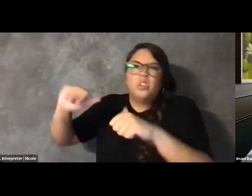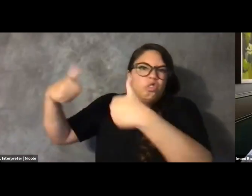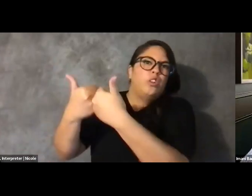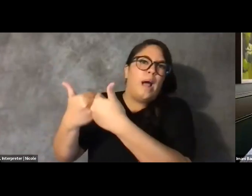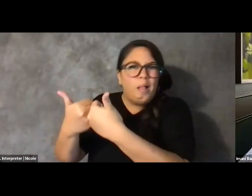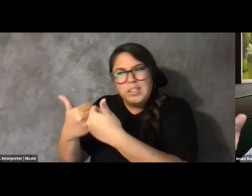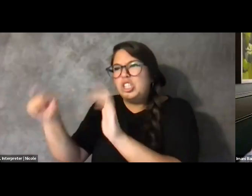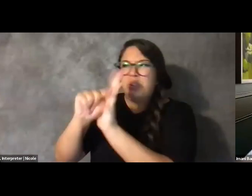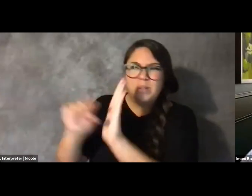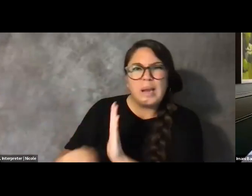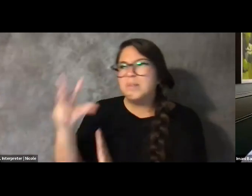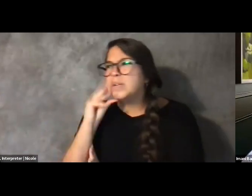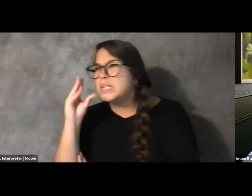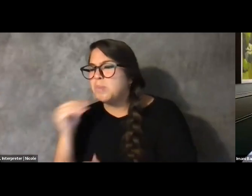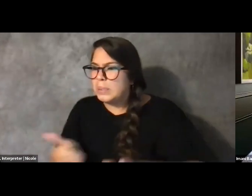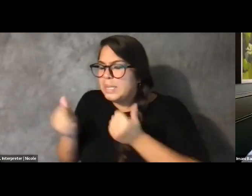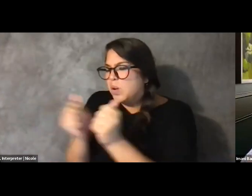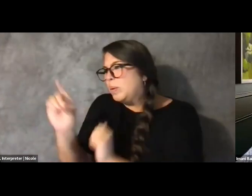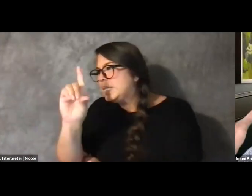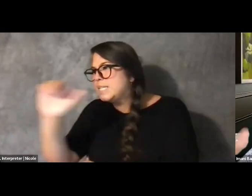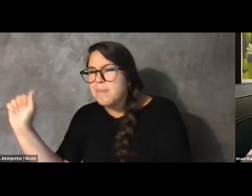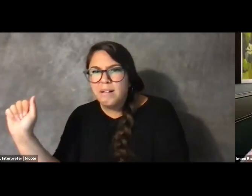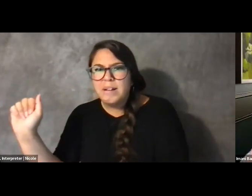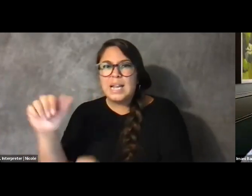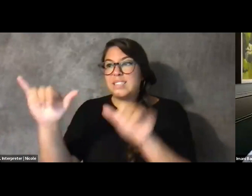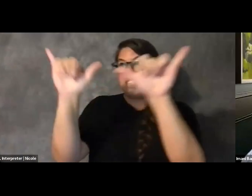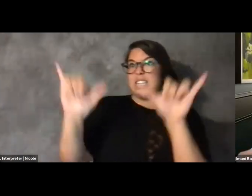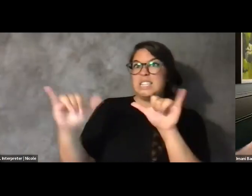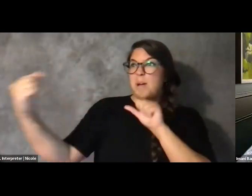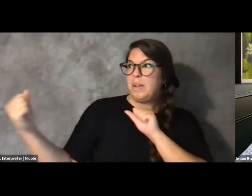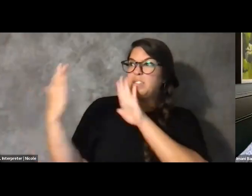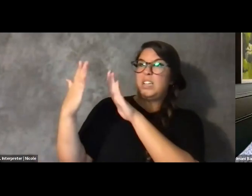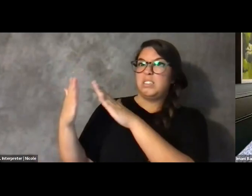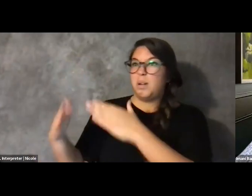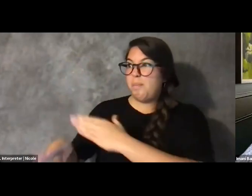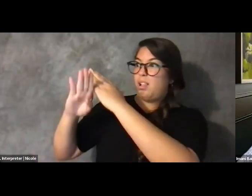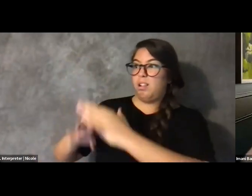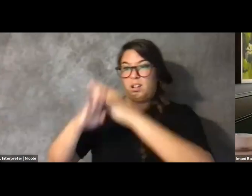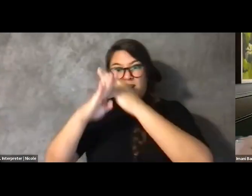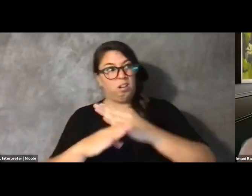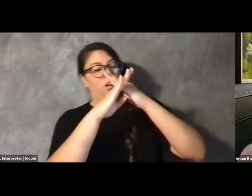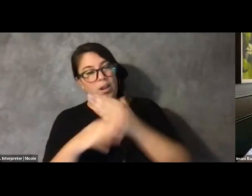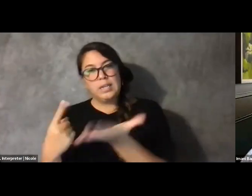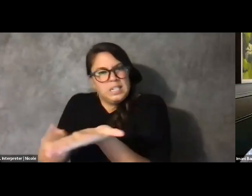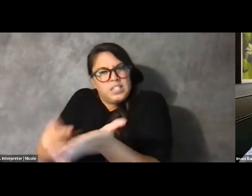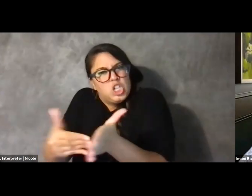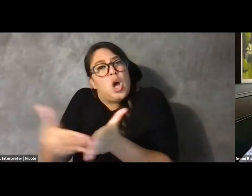and what is systemically facing us and the barriers that we face. And those are -- that is important. I promise you that is important.